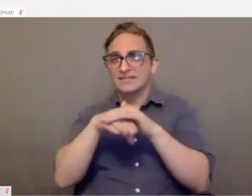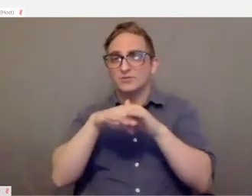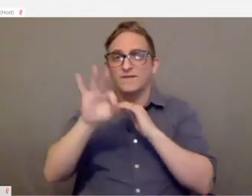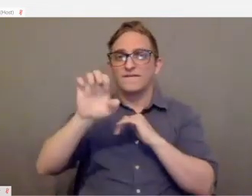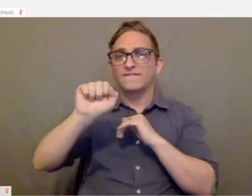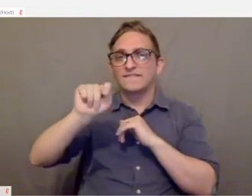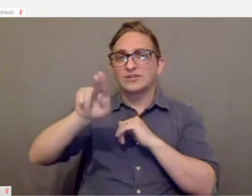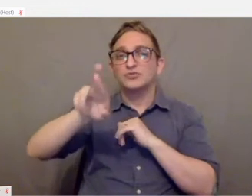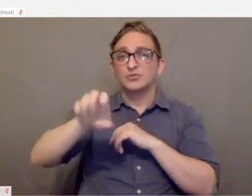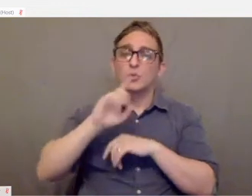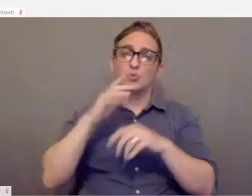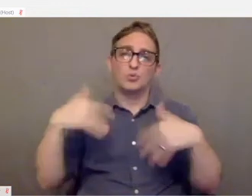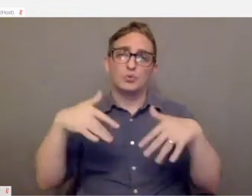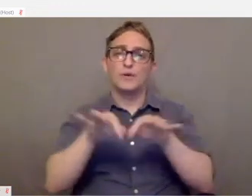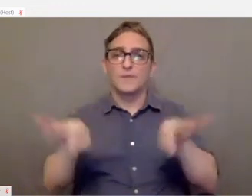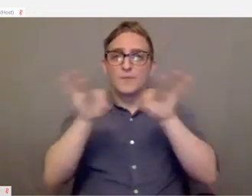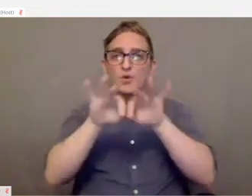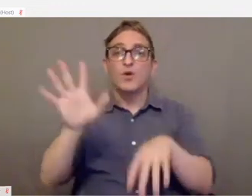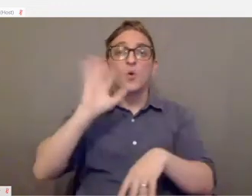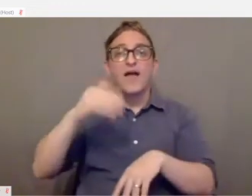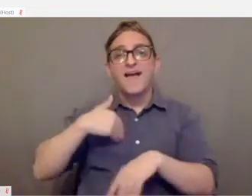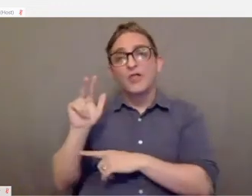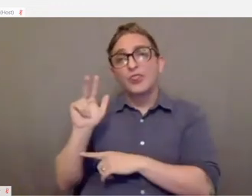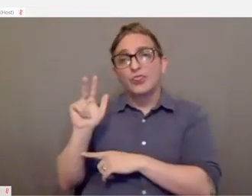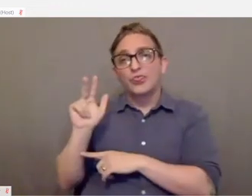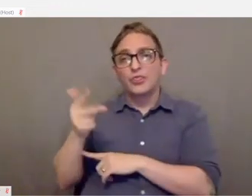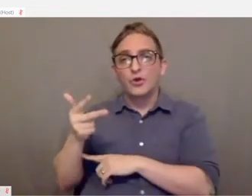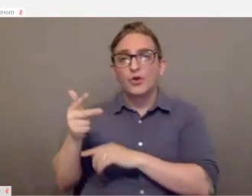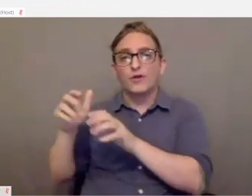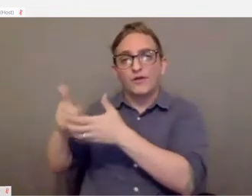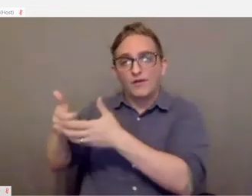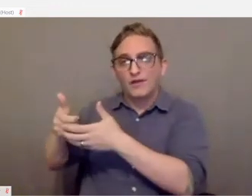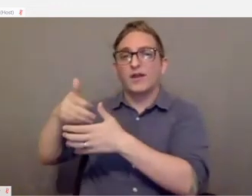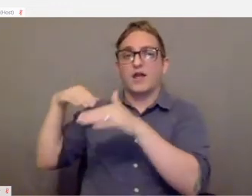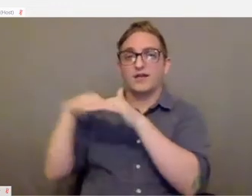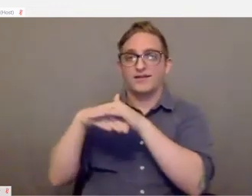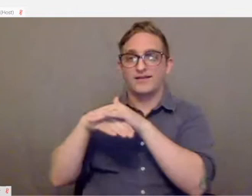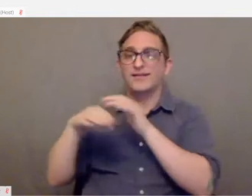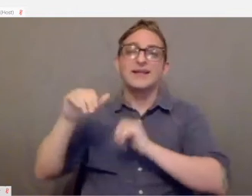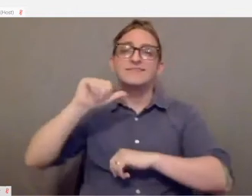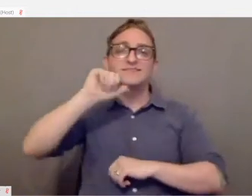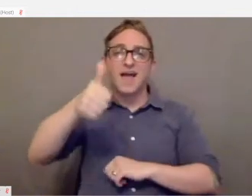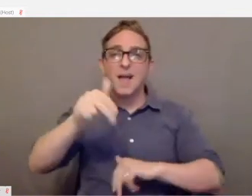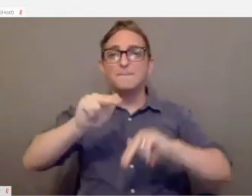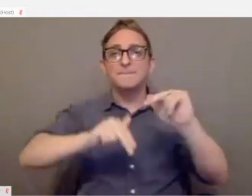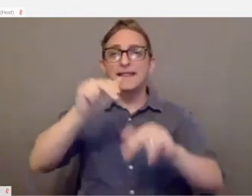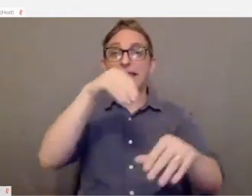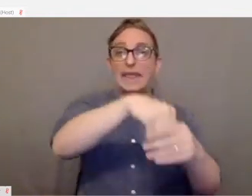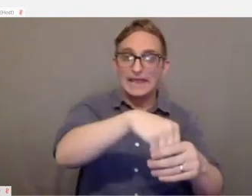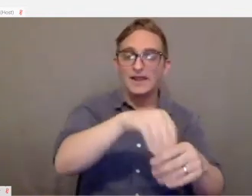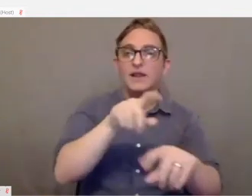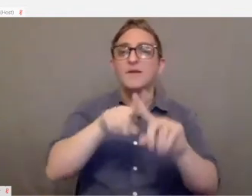We'll talk about third‑party console accessibility solutions, things that can be added to the